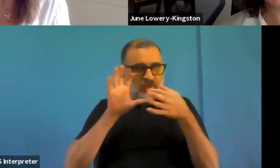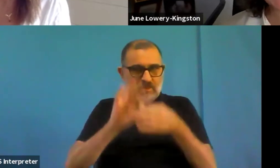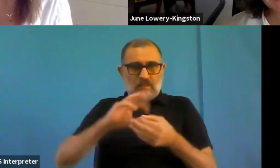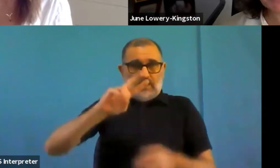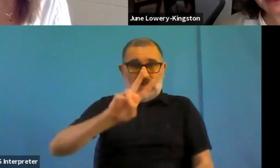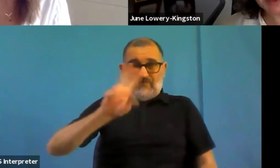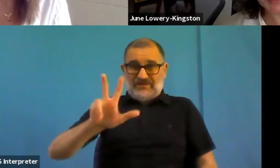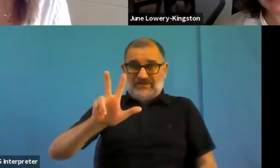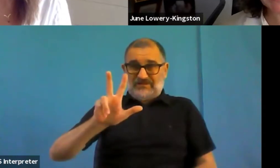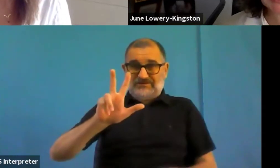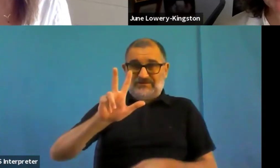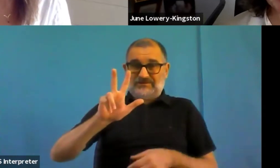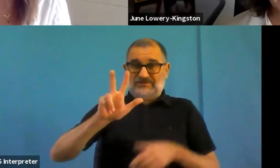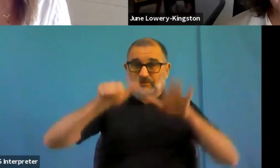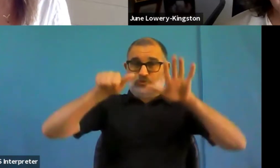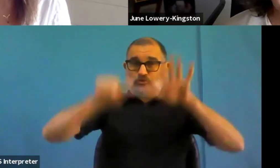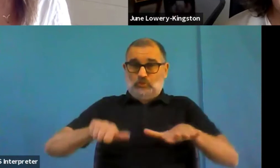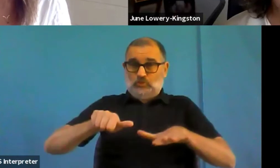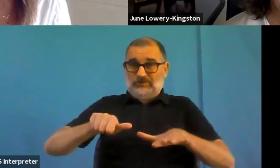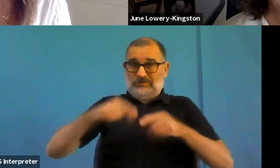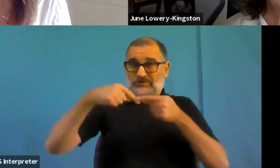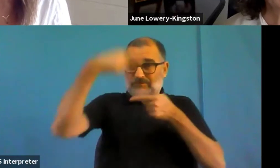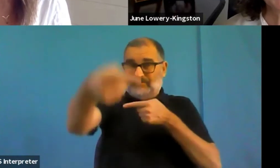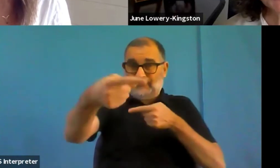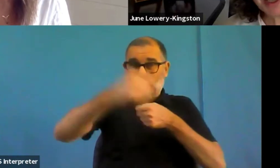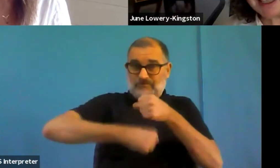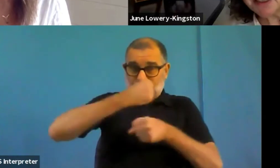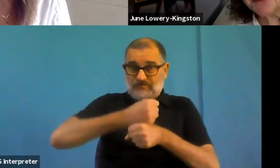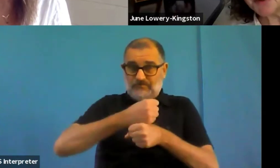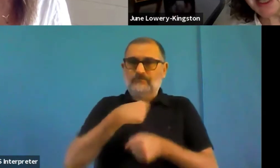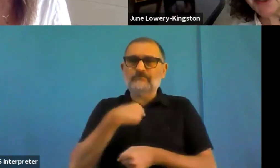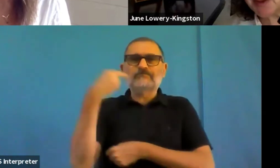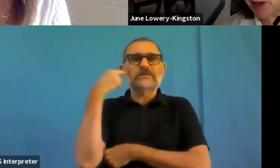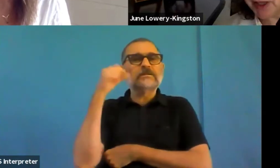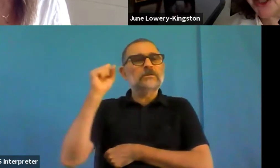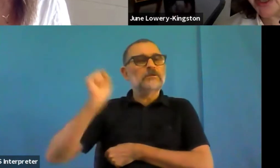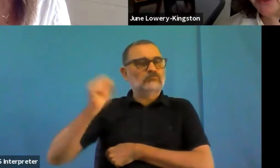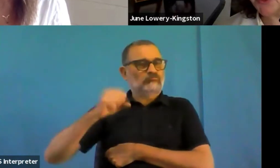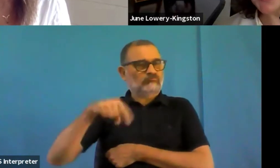What is it that we're celebrating in terms of an anniversary? Well, the directive was actually public.